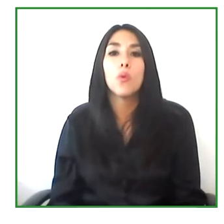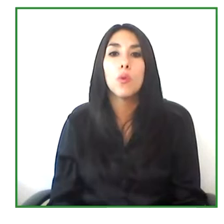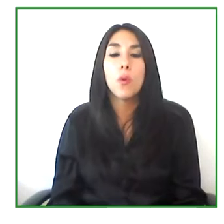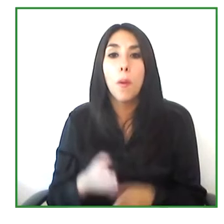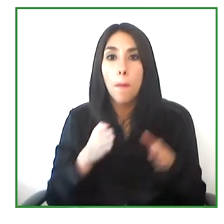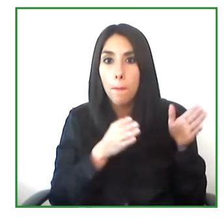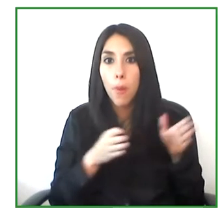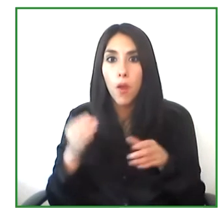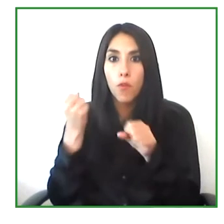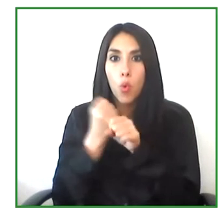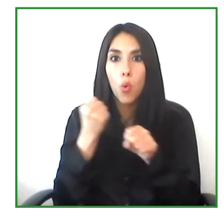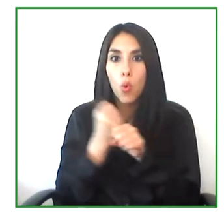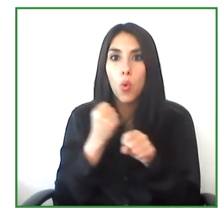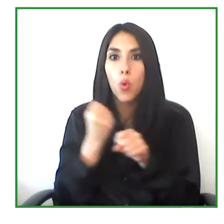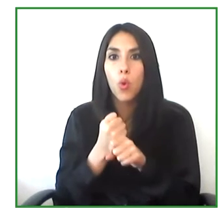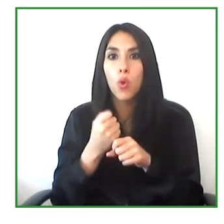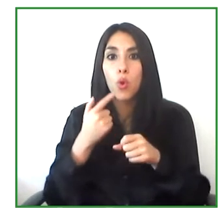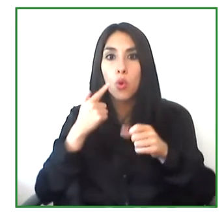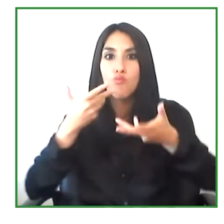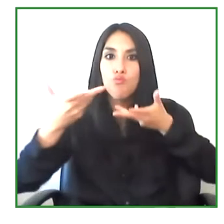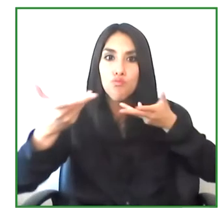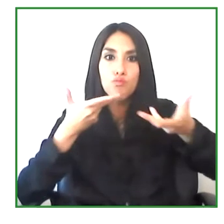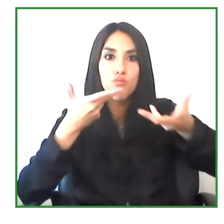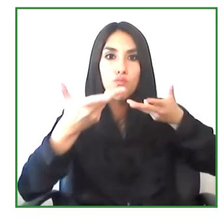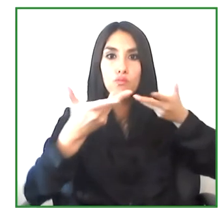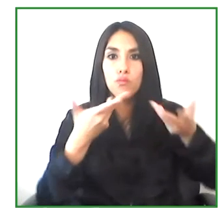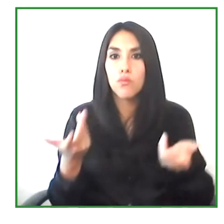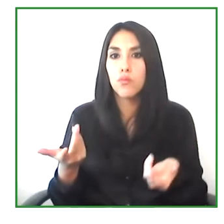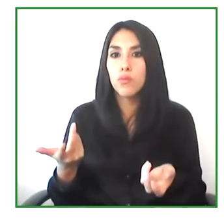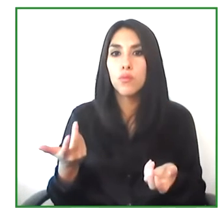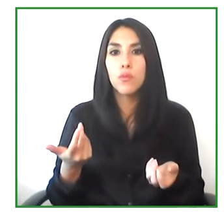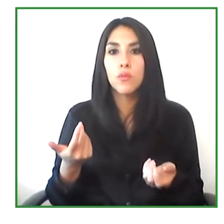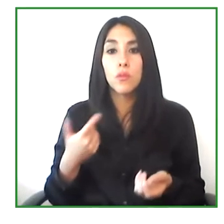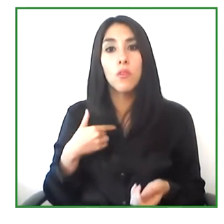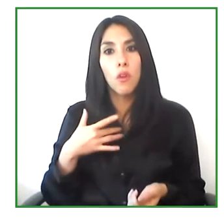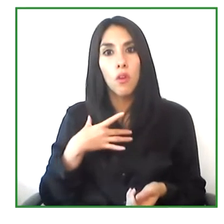not only in the social level but in their self esteem.